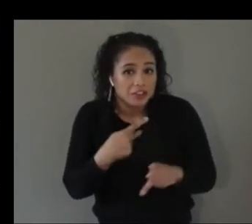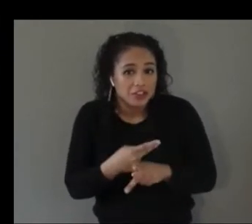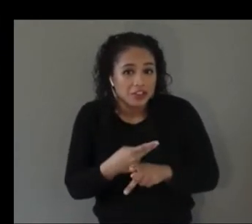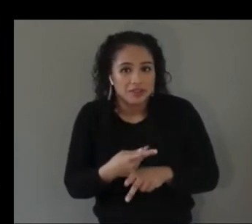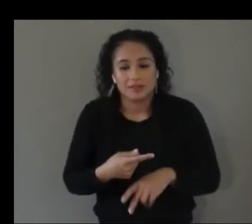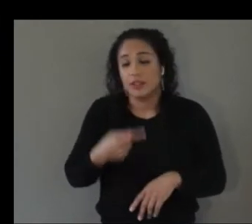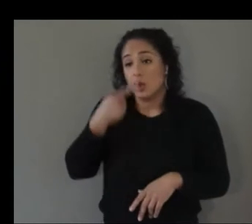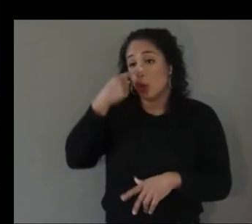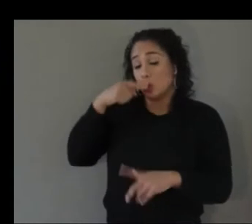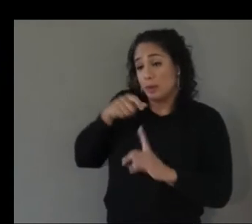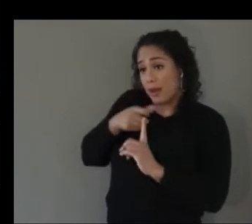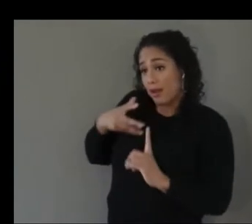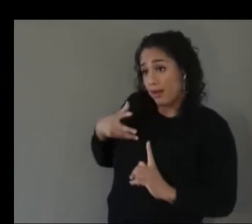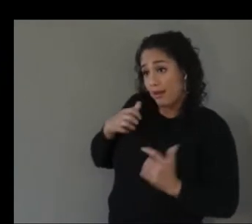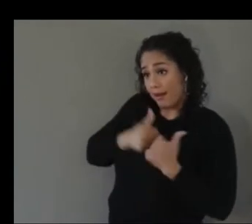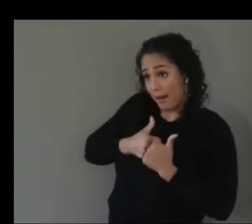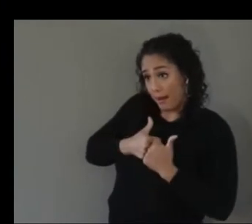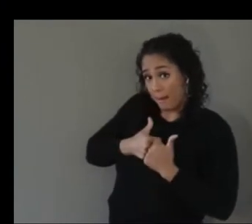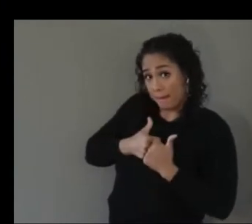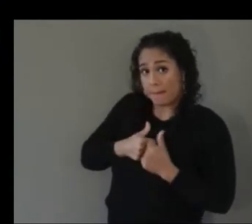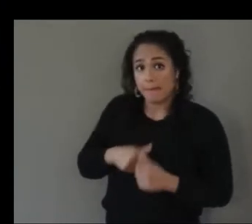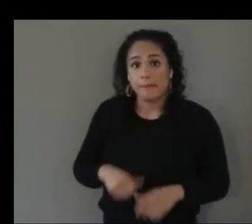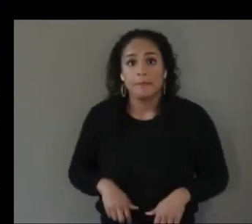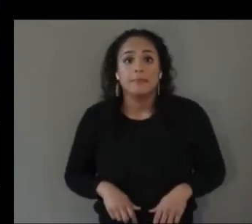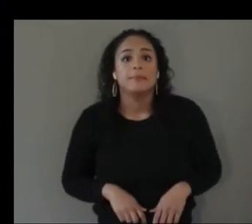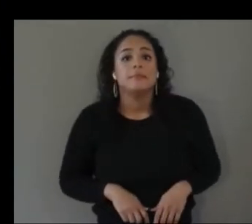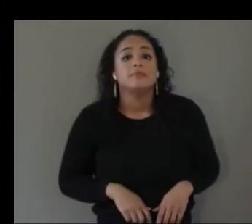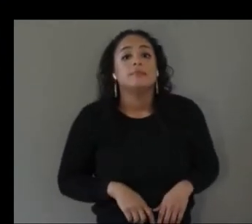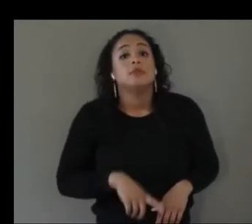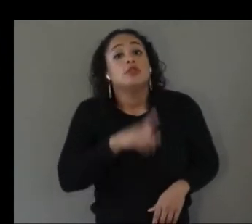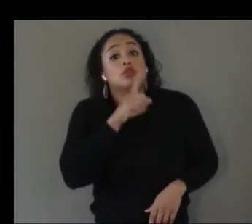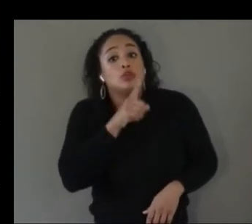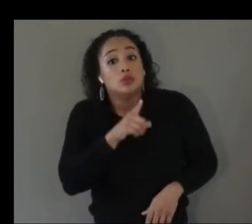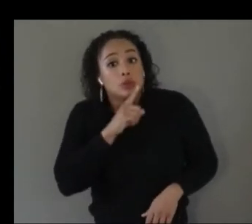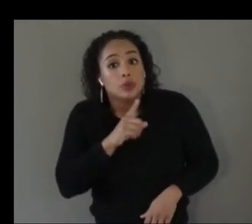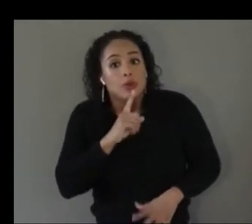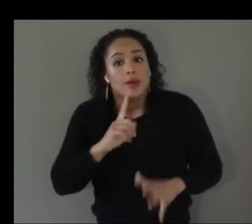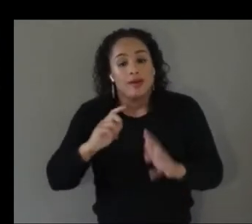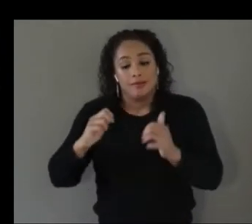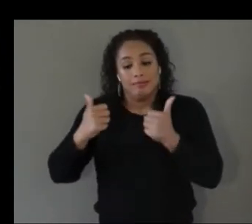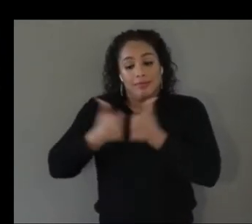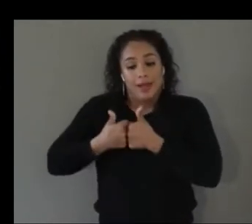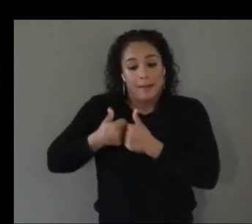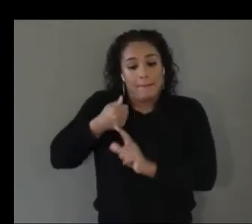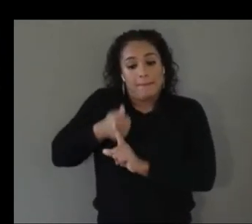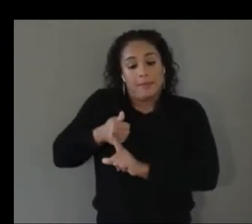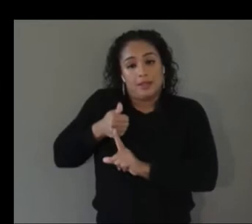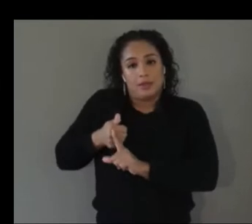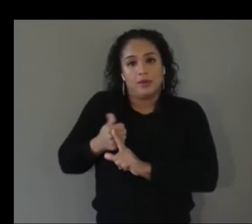absolutely yeah so the actual showdown game again we can parallel to air hockey but it